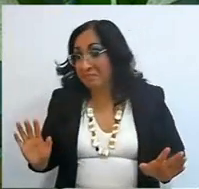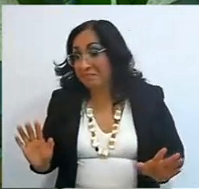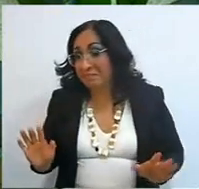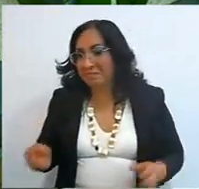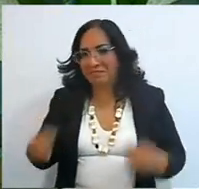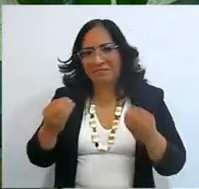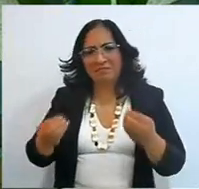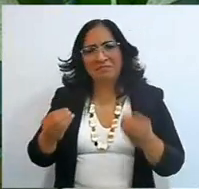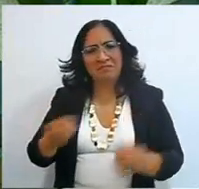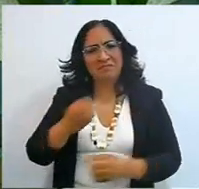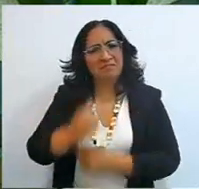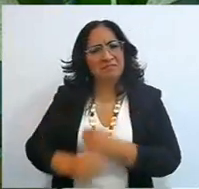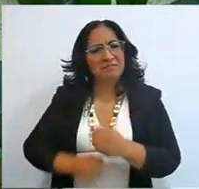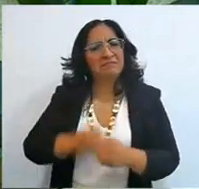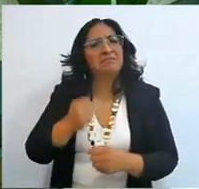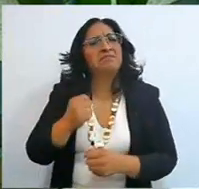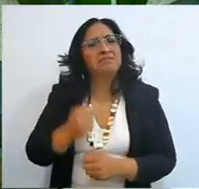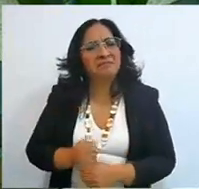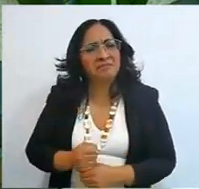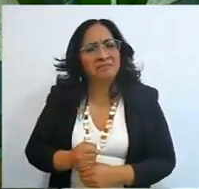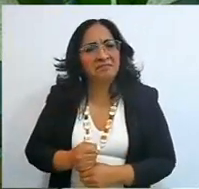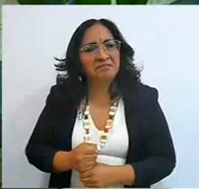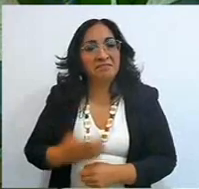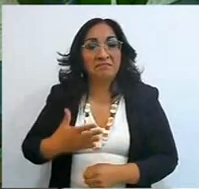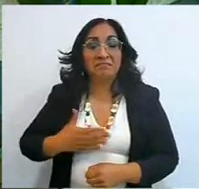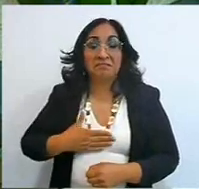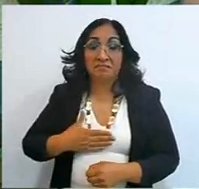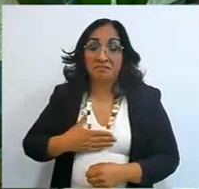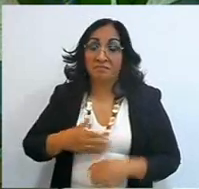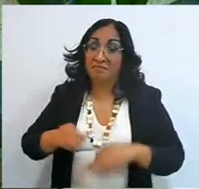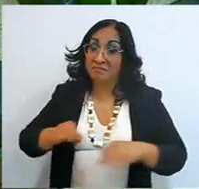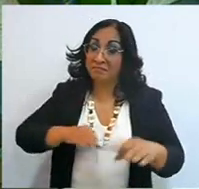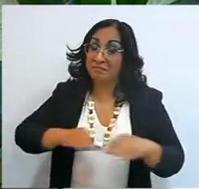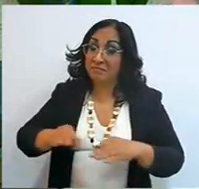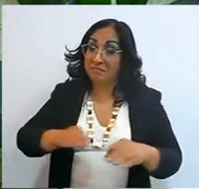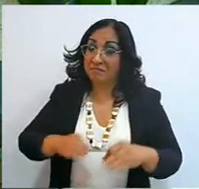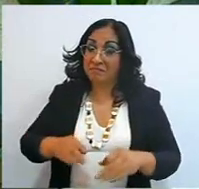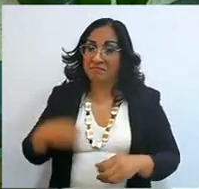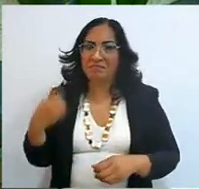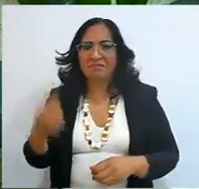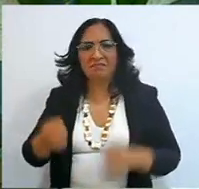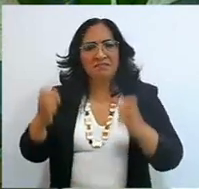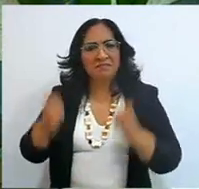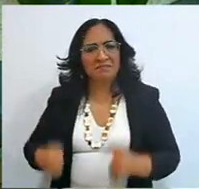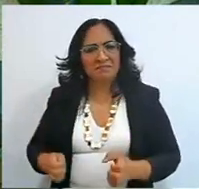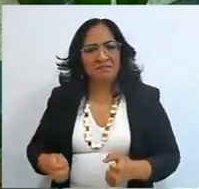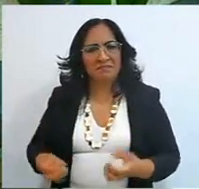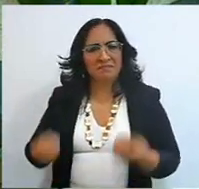to be, imagine, director of public relations, that is, I lived it surrounded by people,